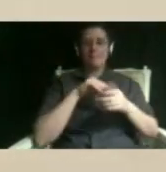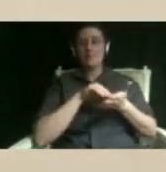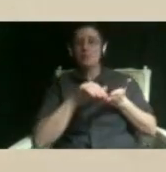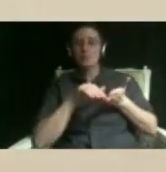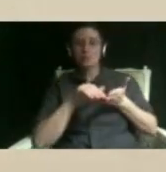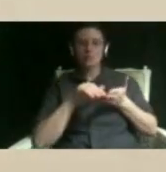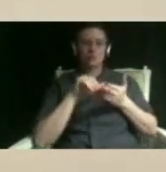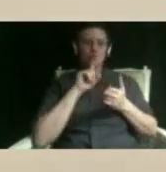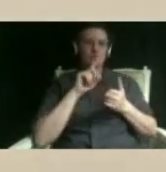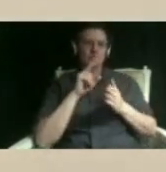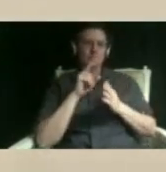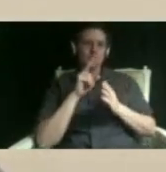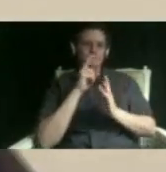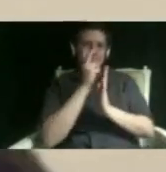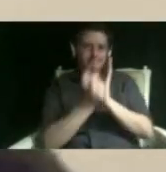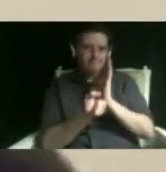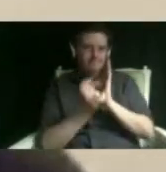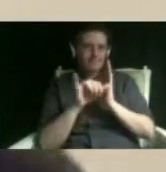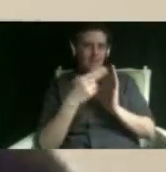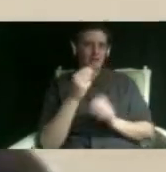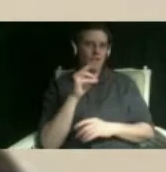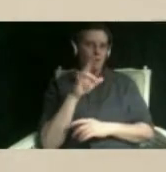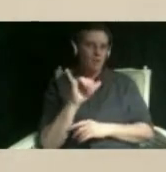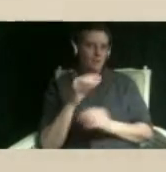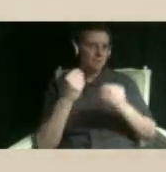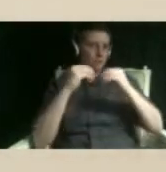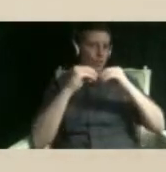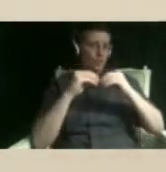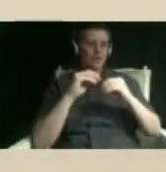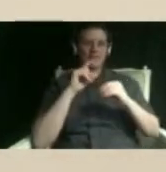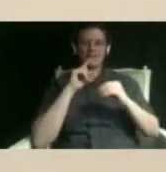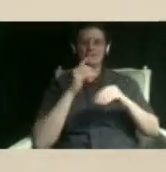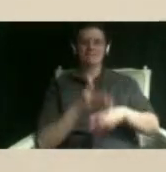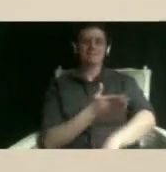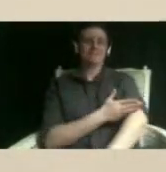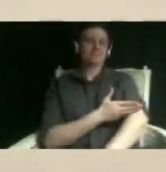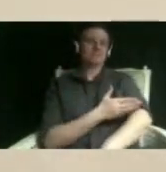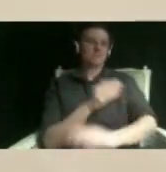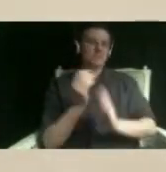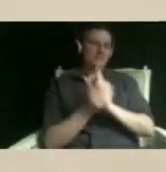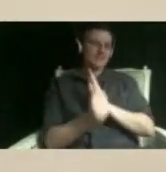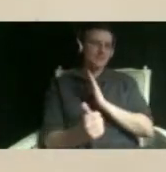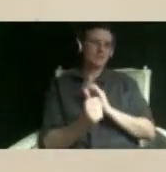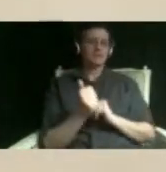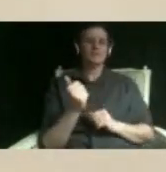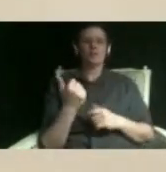hobby a little bit more and increase those skills and it's still something i do today um